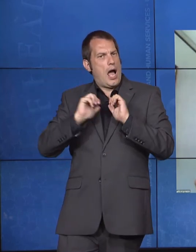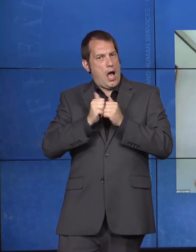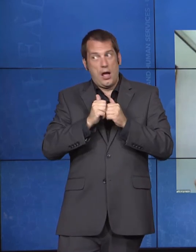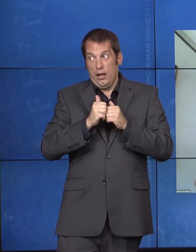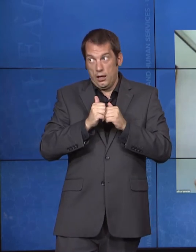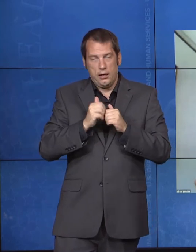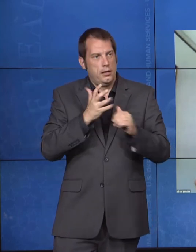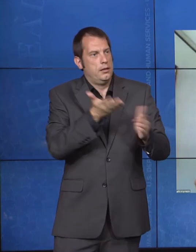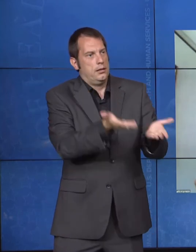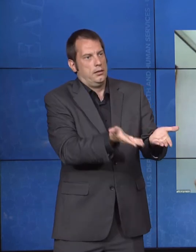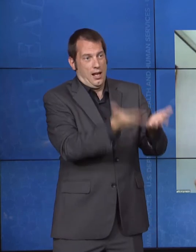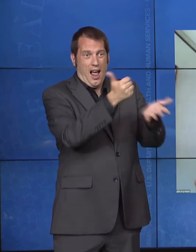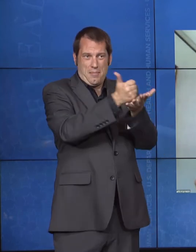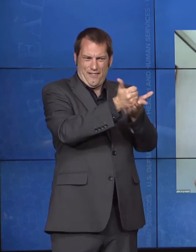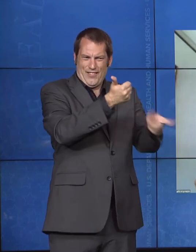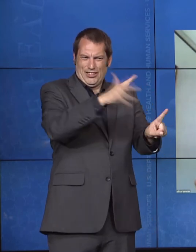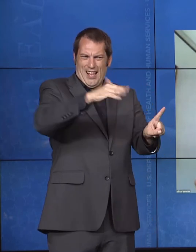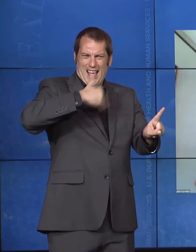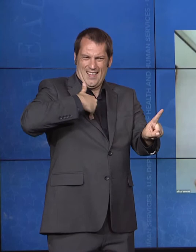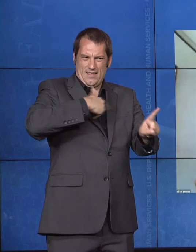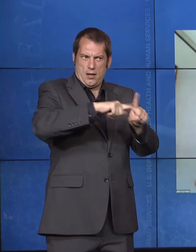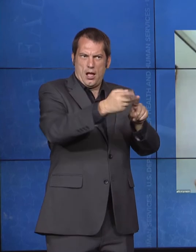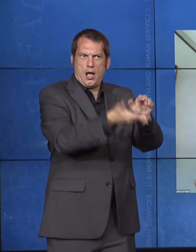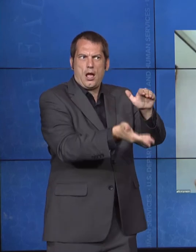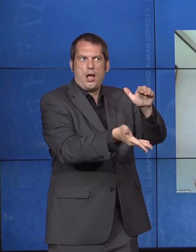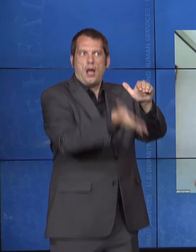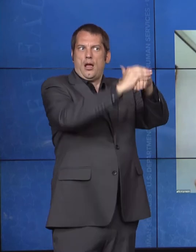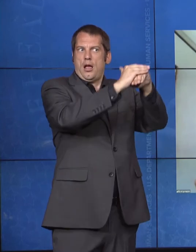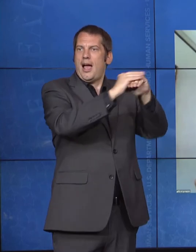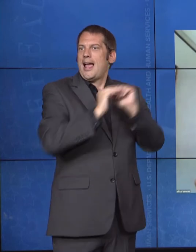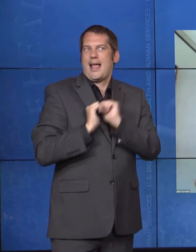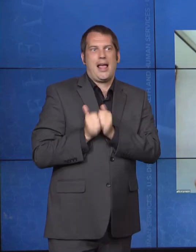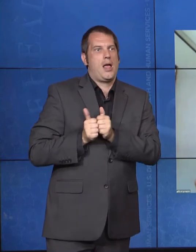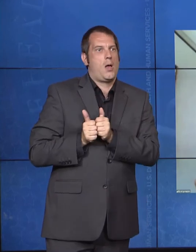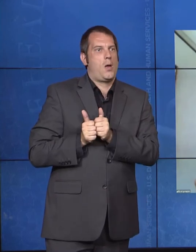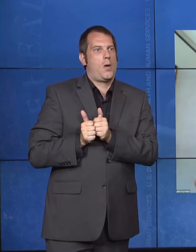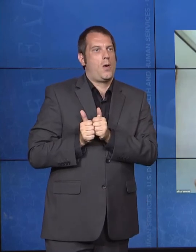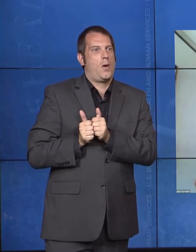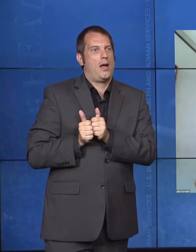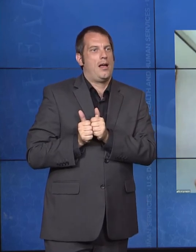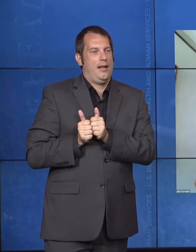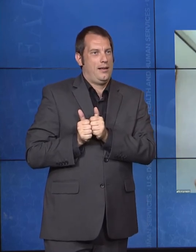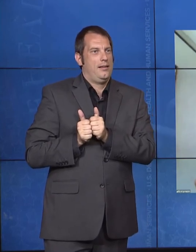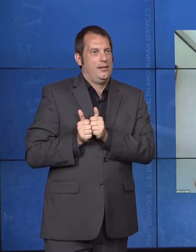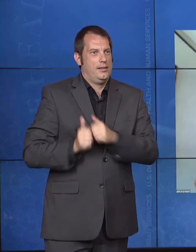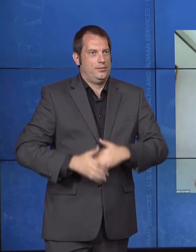individuals who have moved under our care. So, as we did that, we issued over 80 different